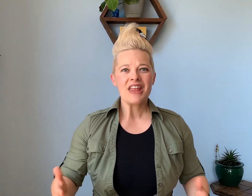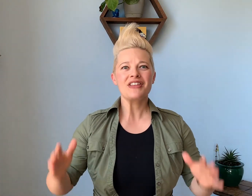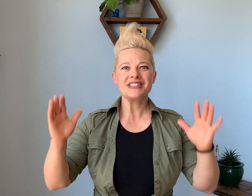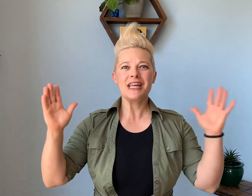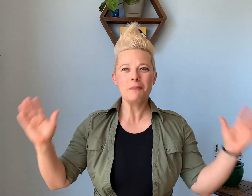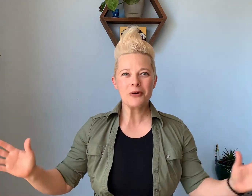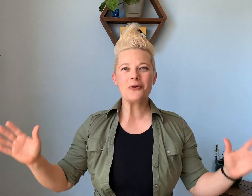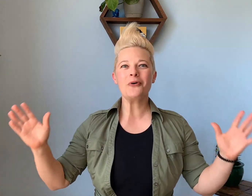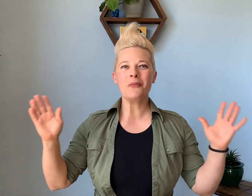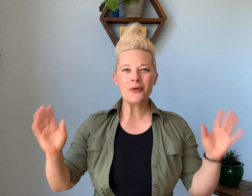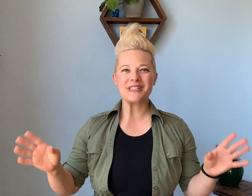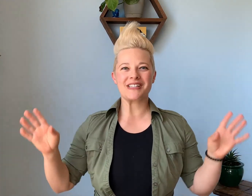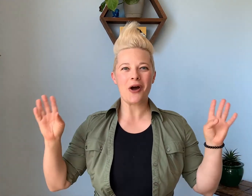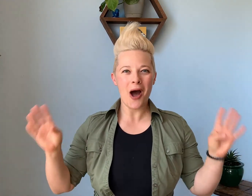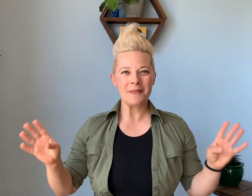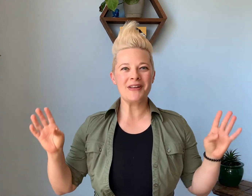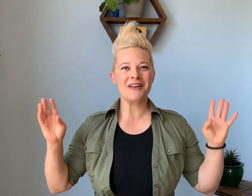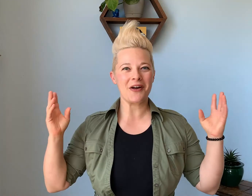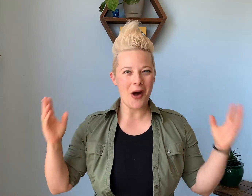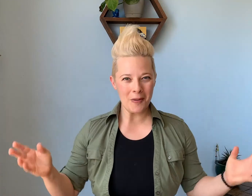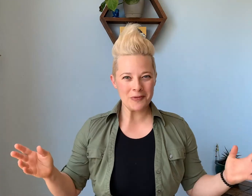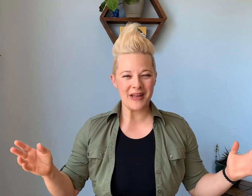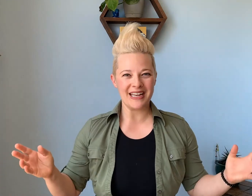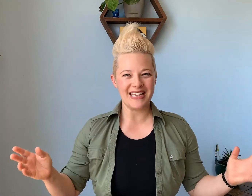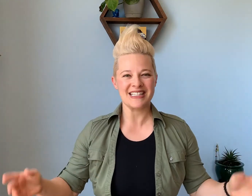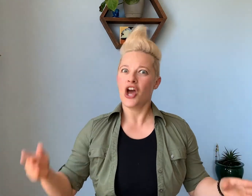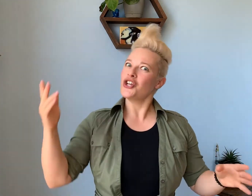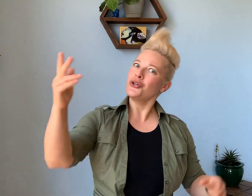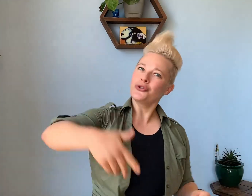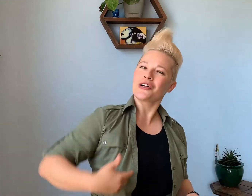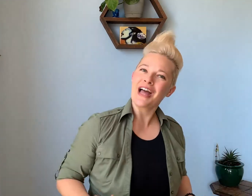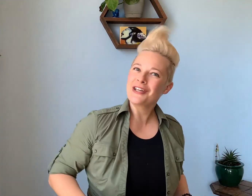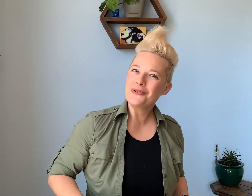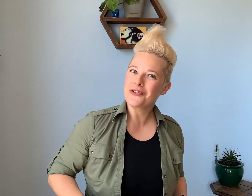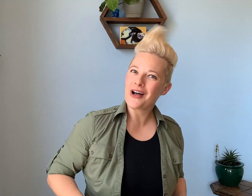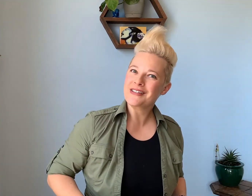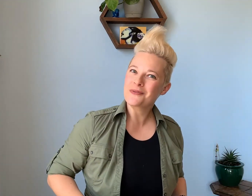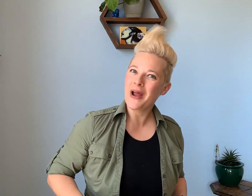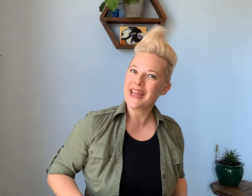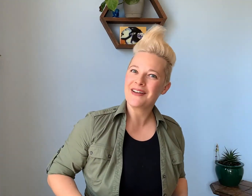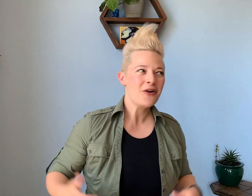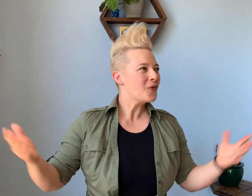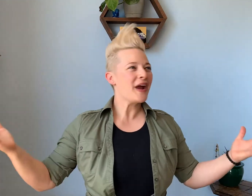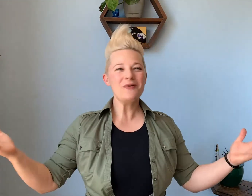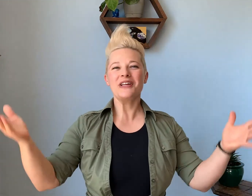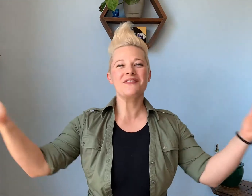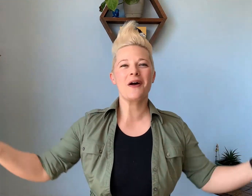the typical most common compliment is you look like you've lost weight, right? We give that